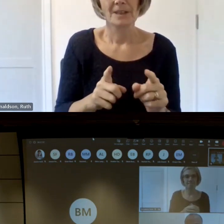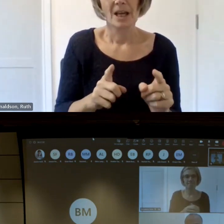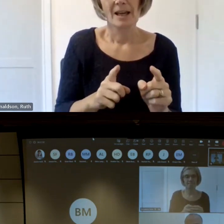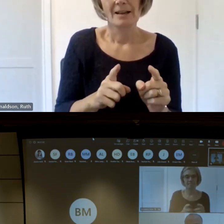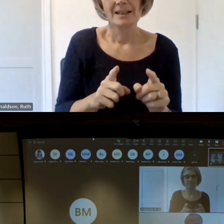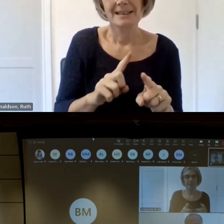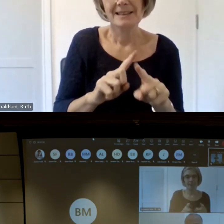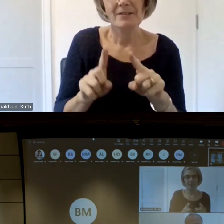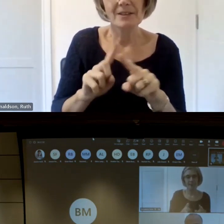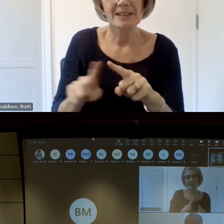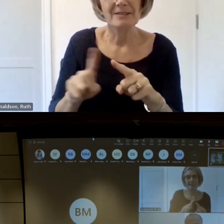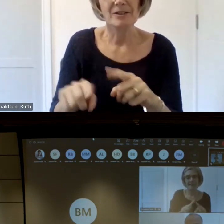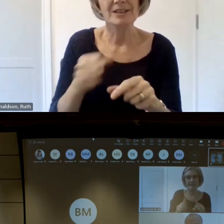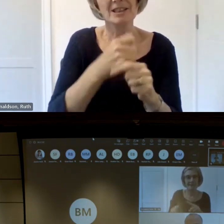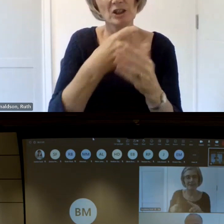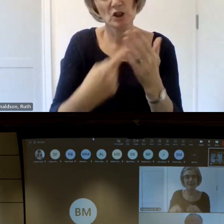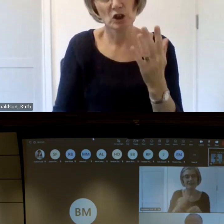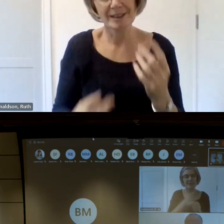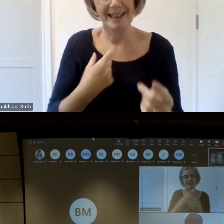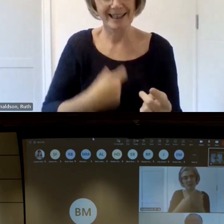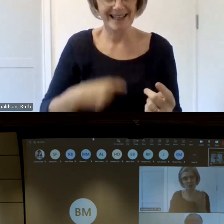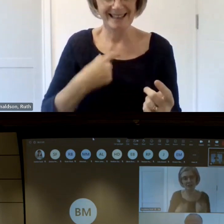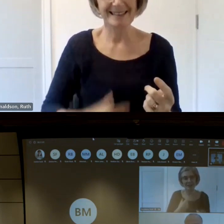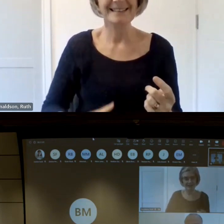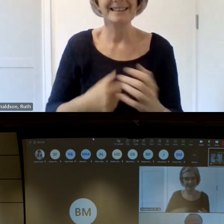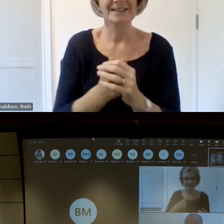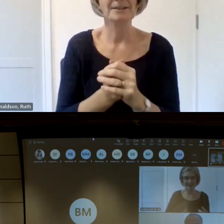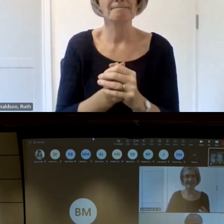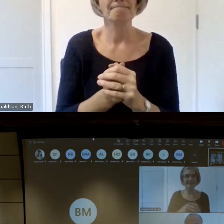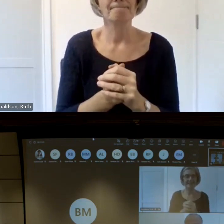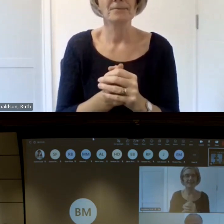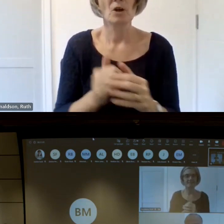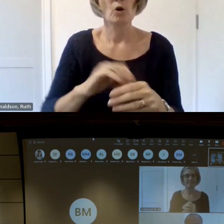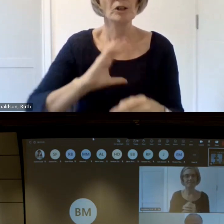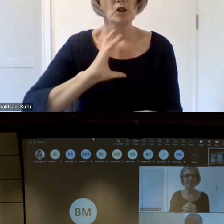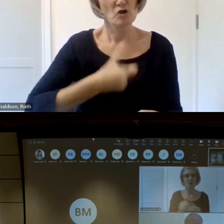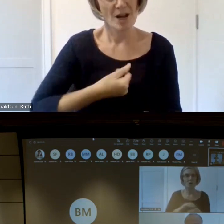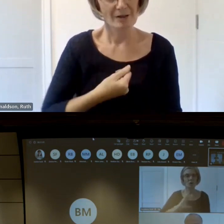non-fiction they're also heavily involved in transgender activism across Glasgow and they are